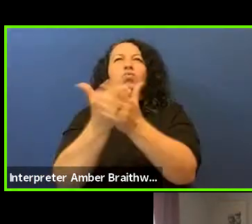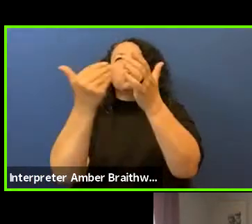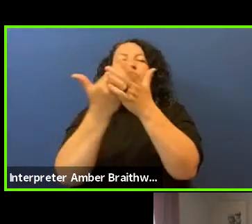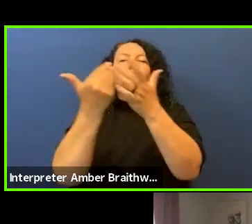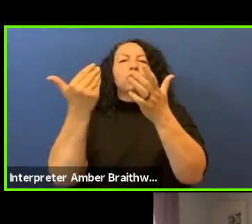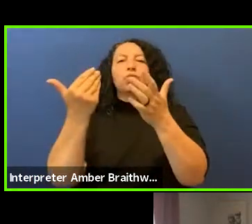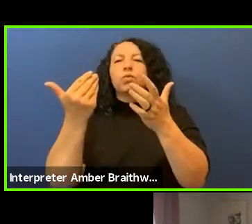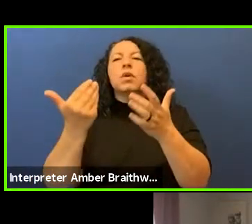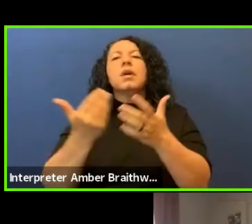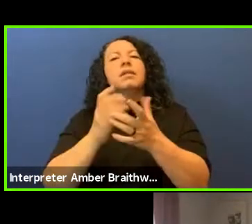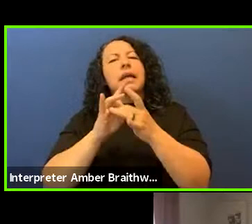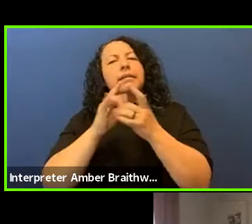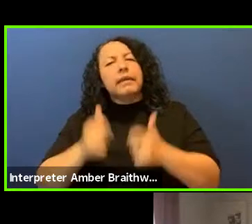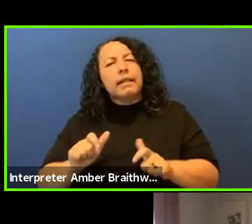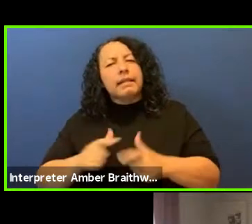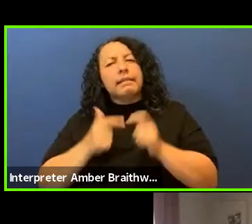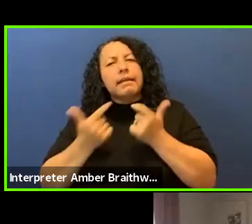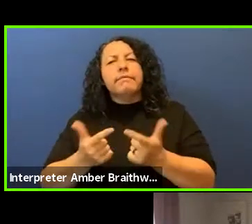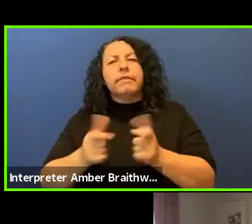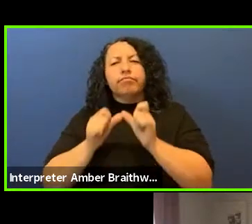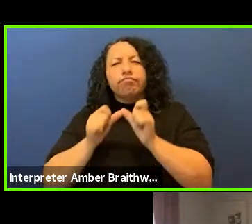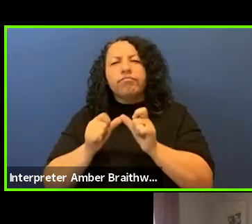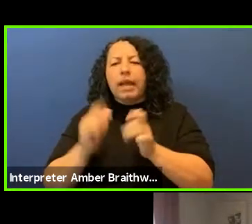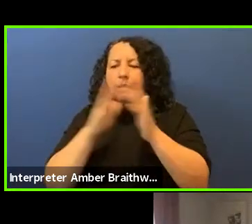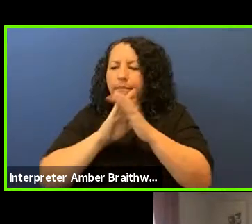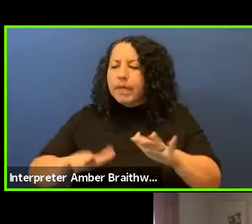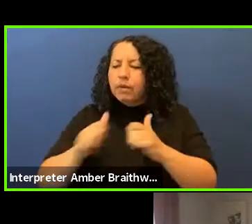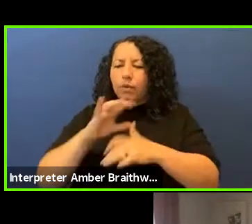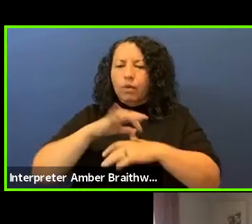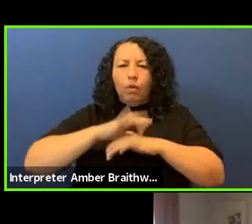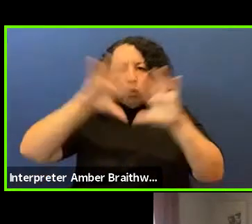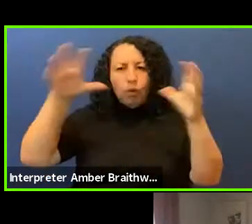How Indigenous Peoples have prayed and worked and created connections between